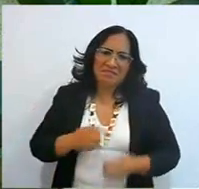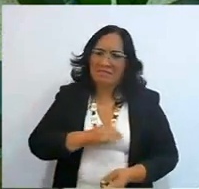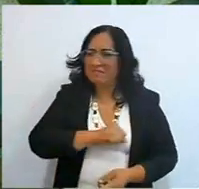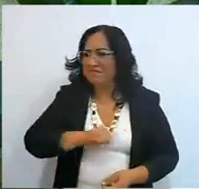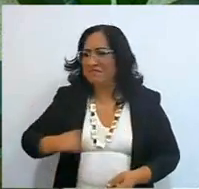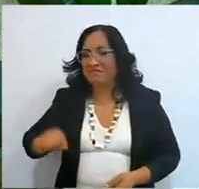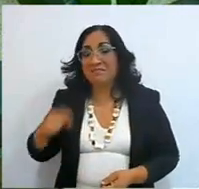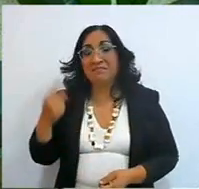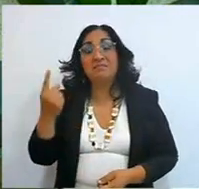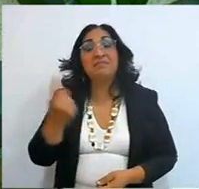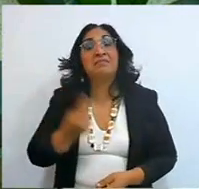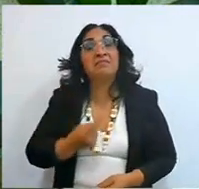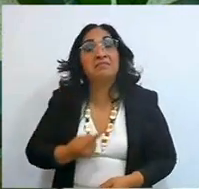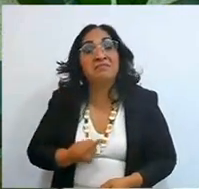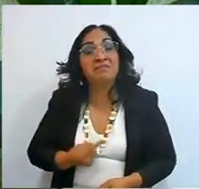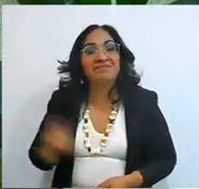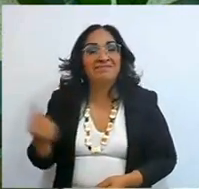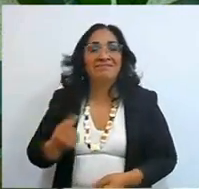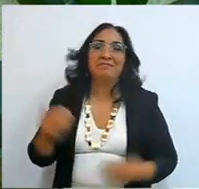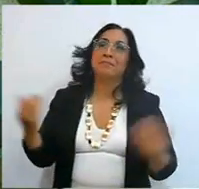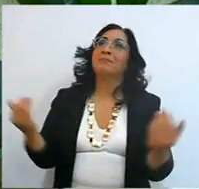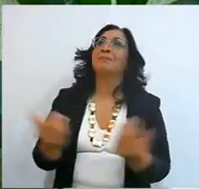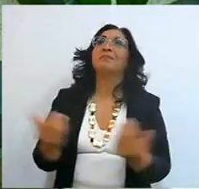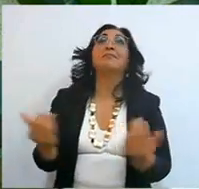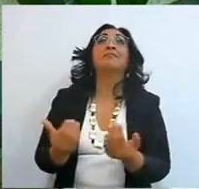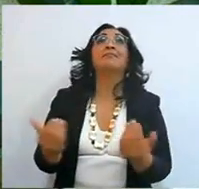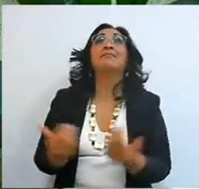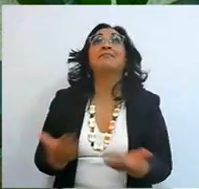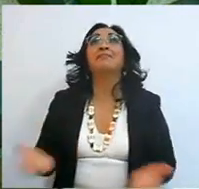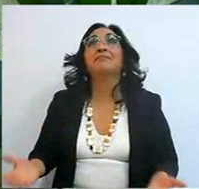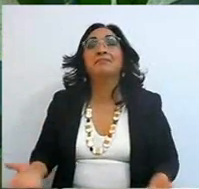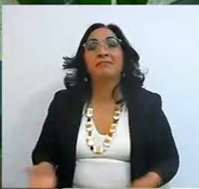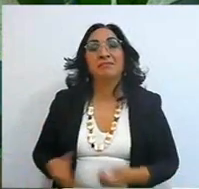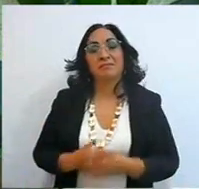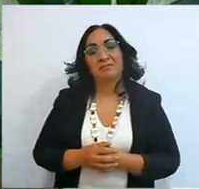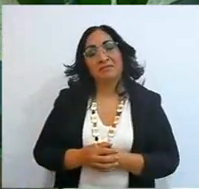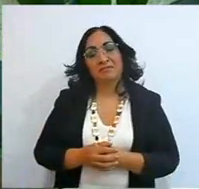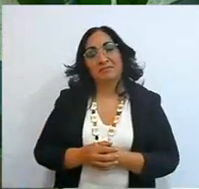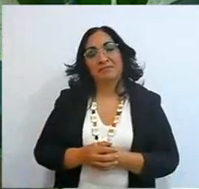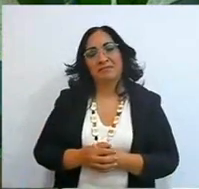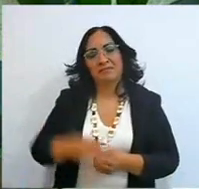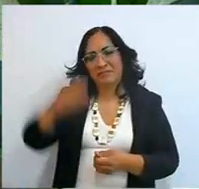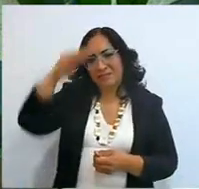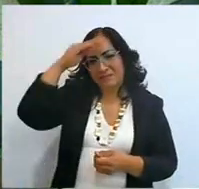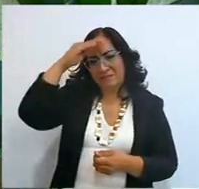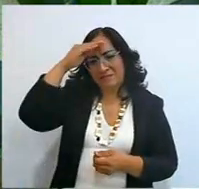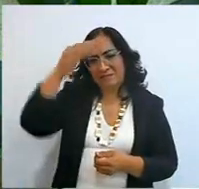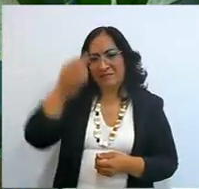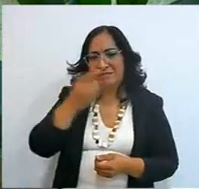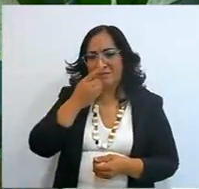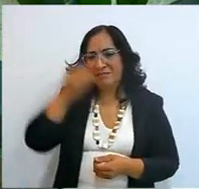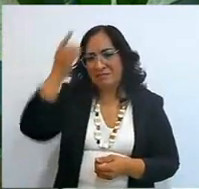waiting like all of us, suddenly we wait, oh poor thing, let me help you, no,